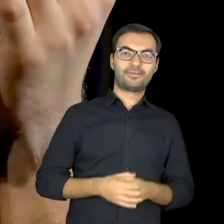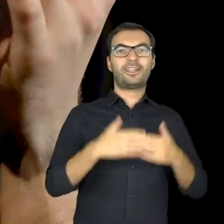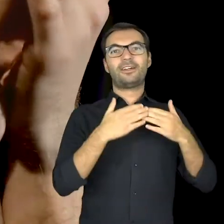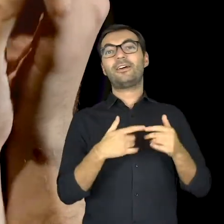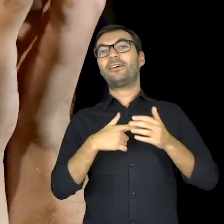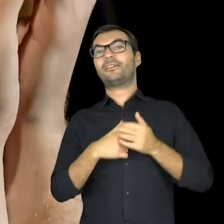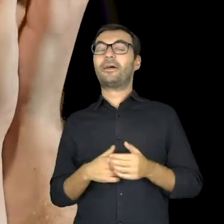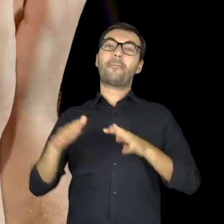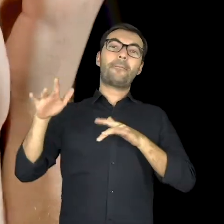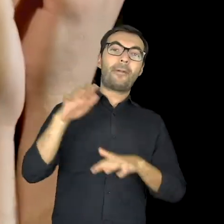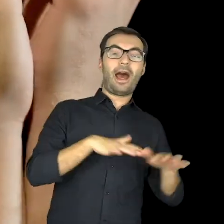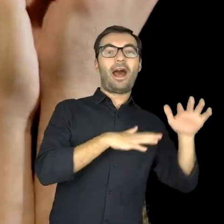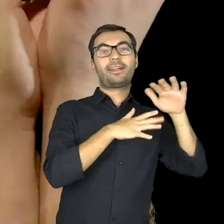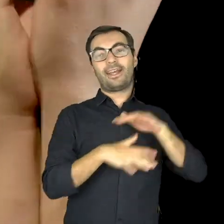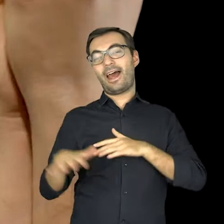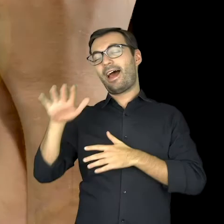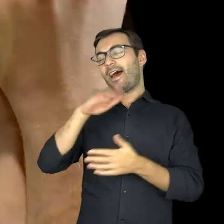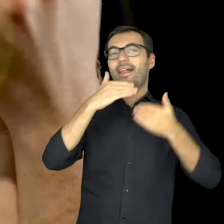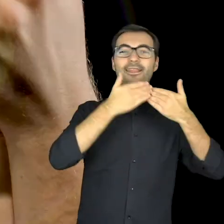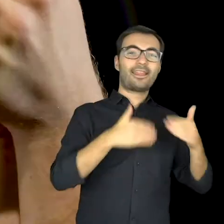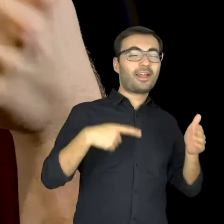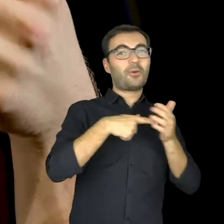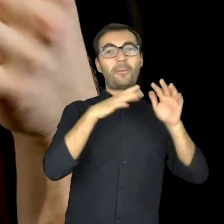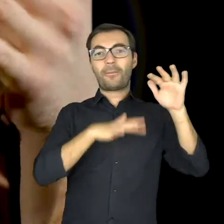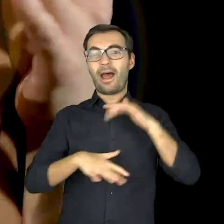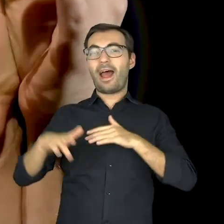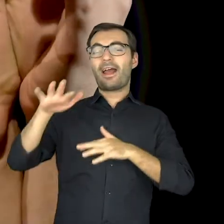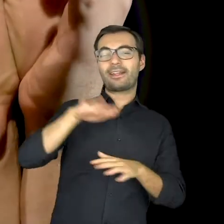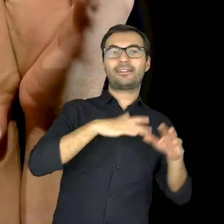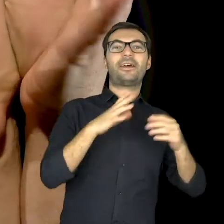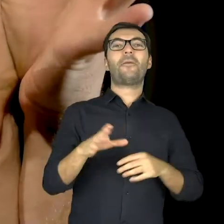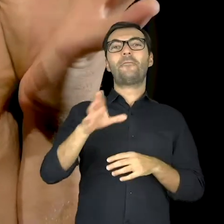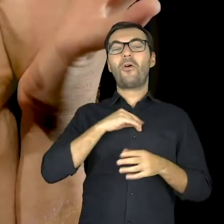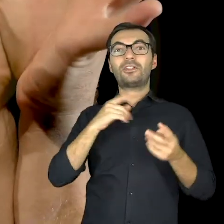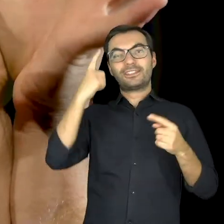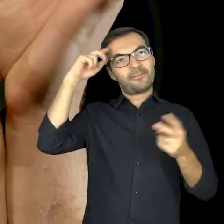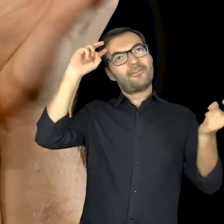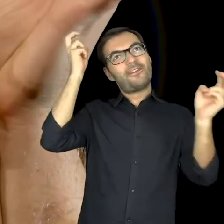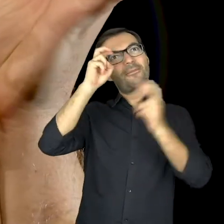Magic of the theater, it’s a magical theater You can create your own world